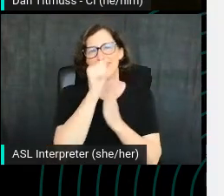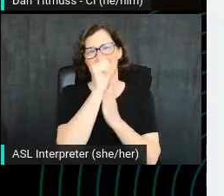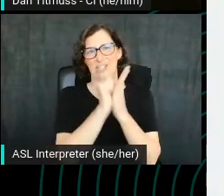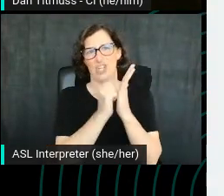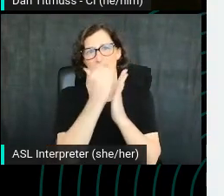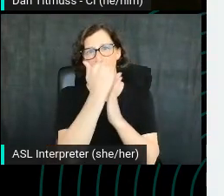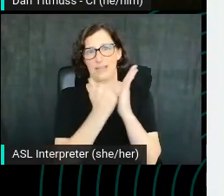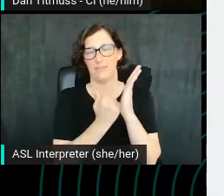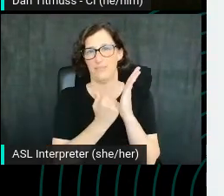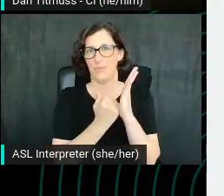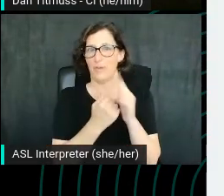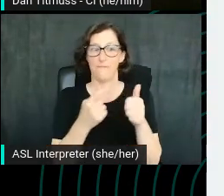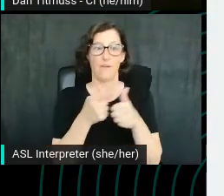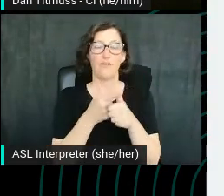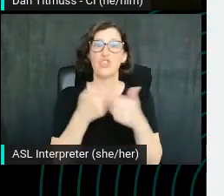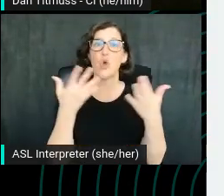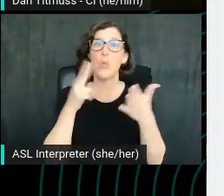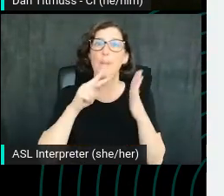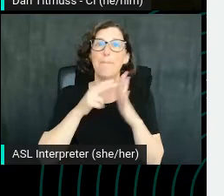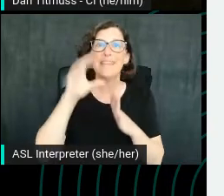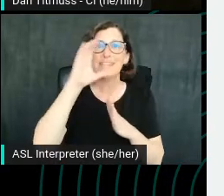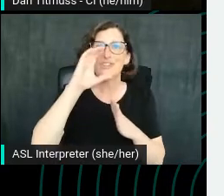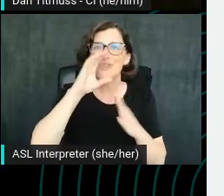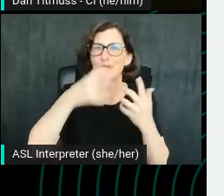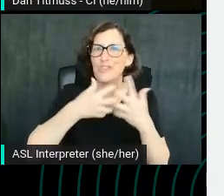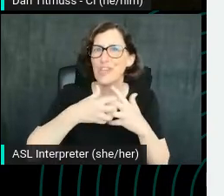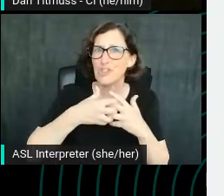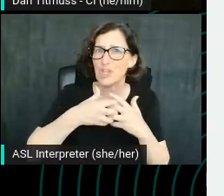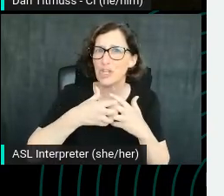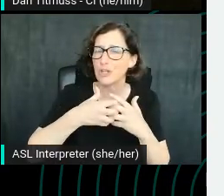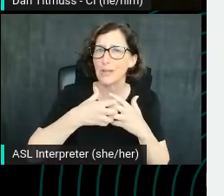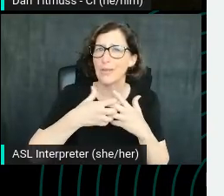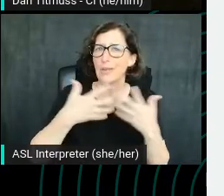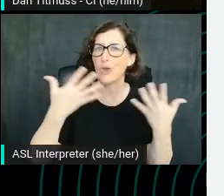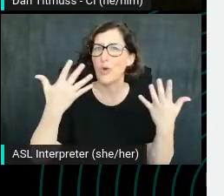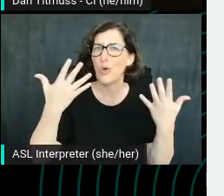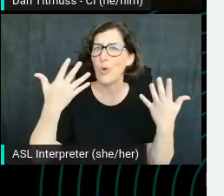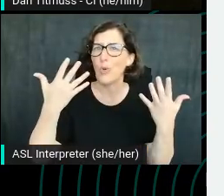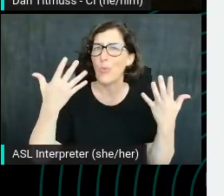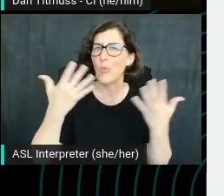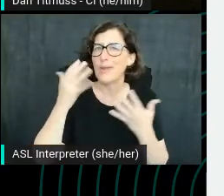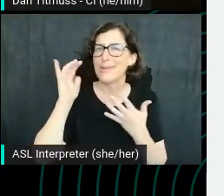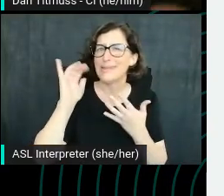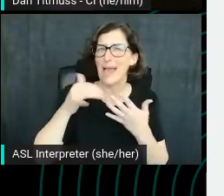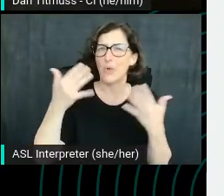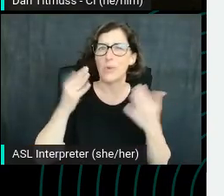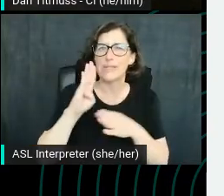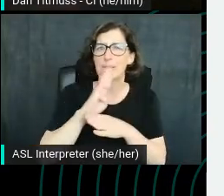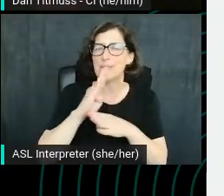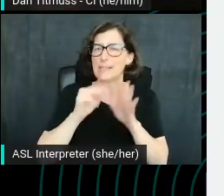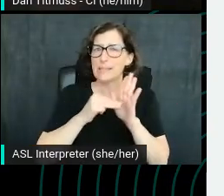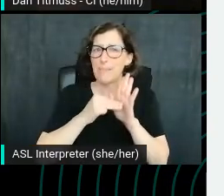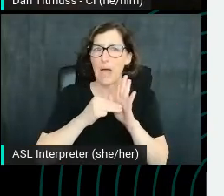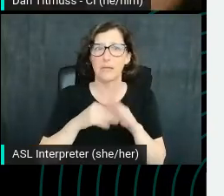So first, we look at, what is a search engine? What makes up a search engines business model? We're going to talk about the types of video that you might